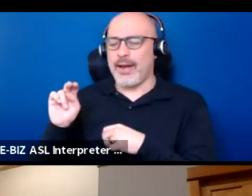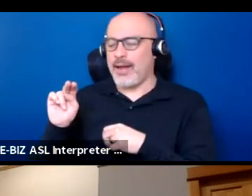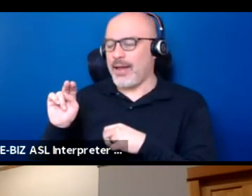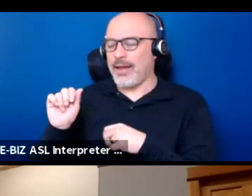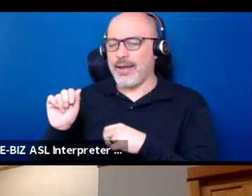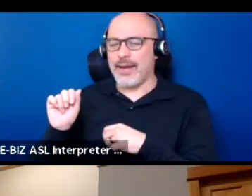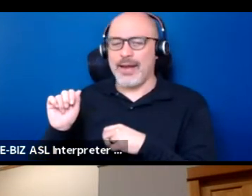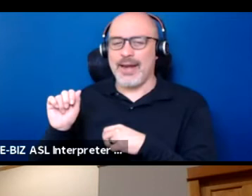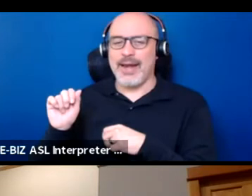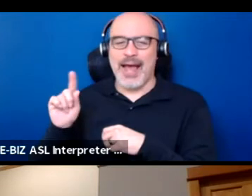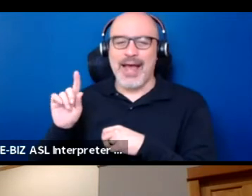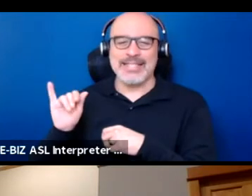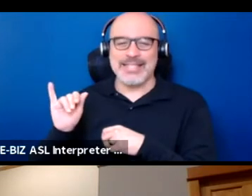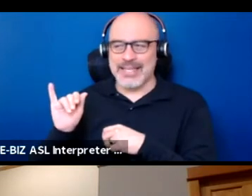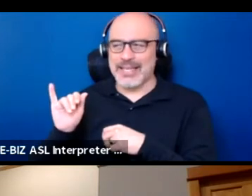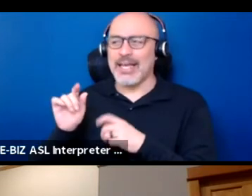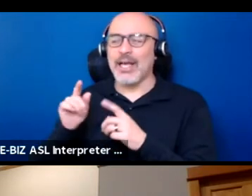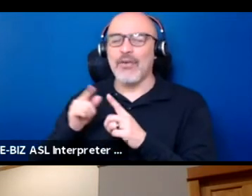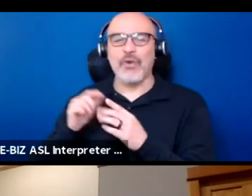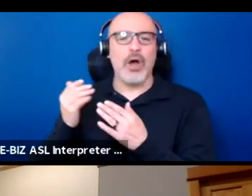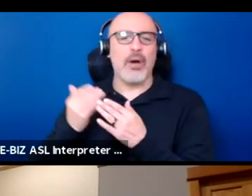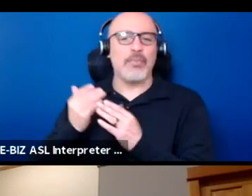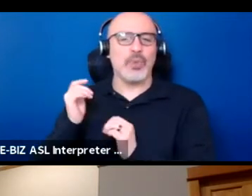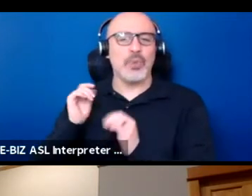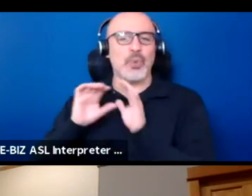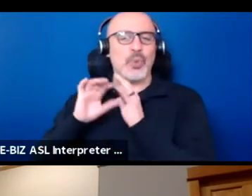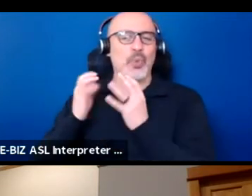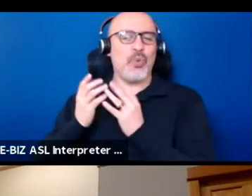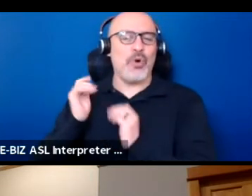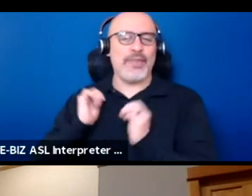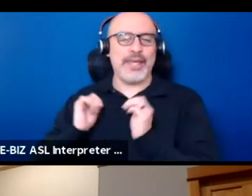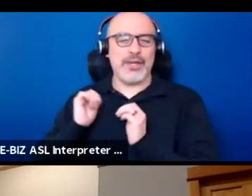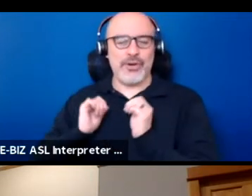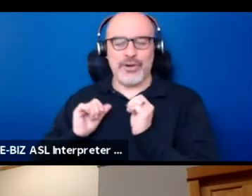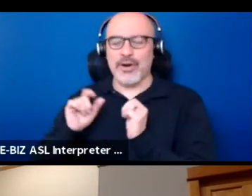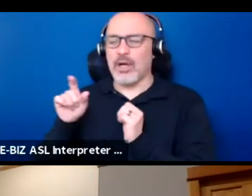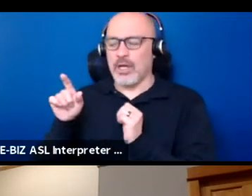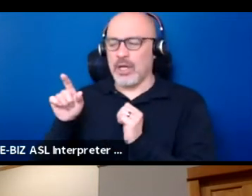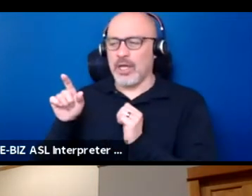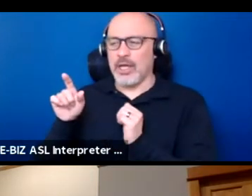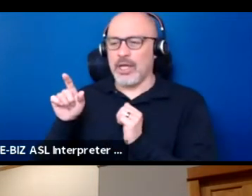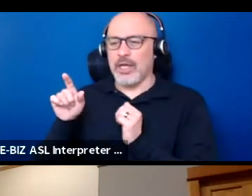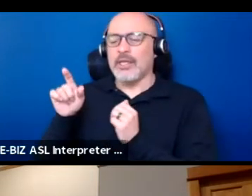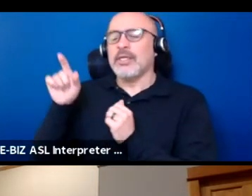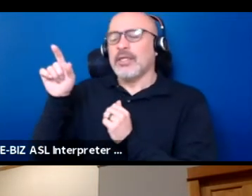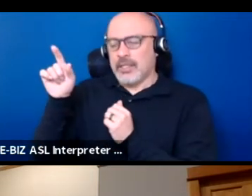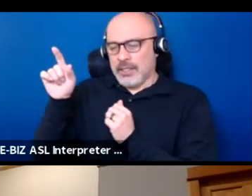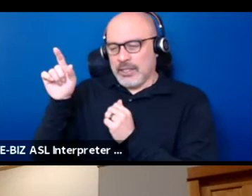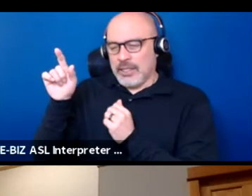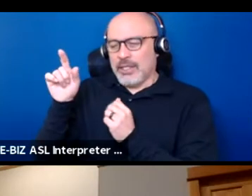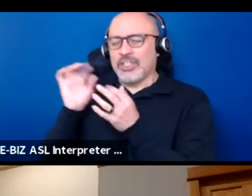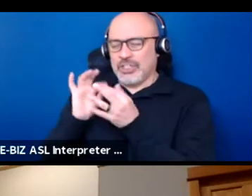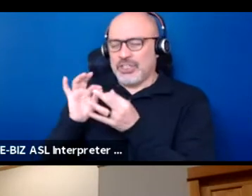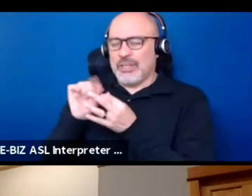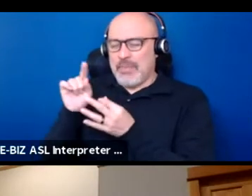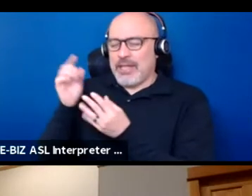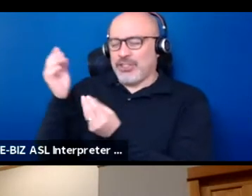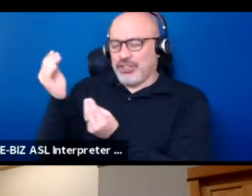in a conversation around a lot of these issues. She said that when Europeans came to this continent